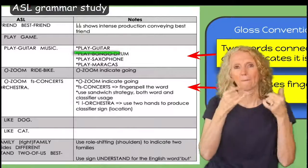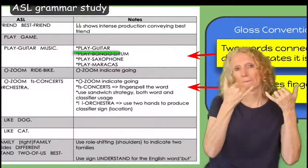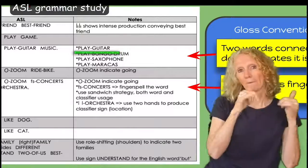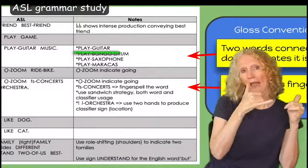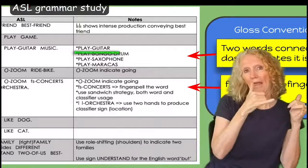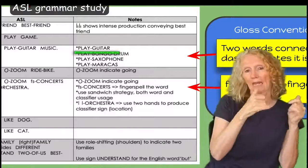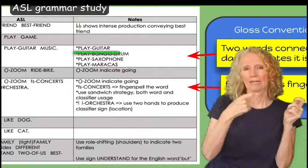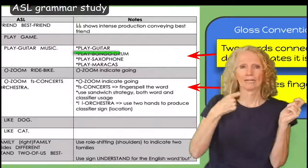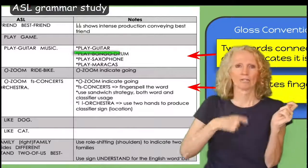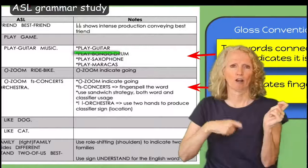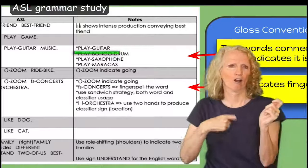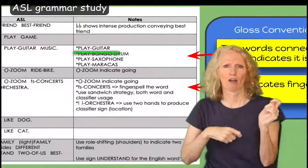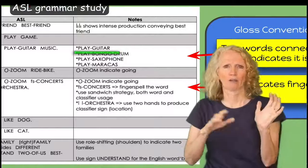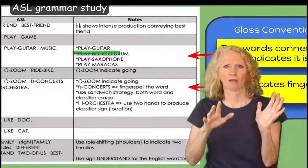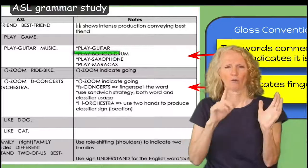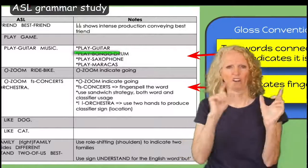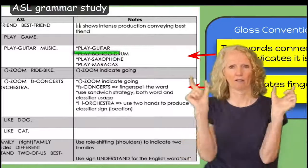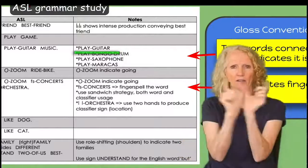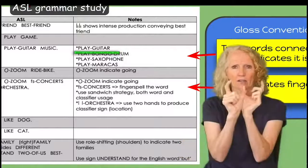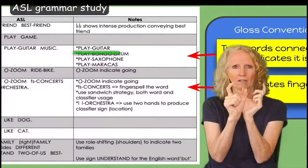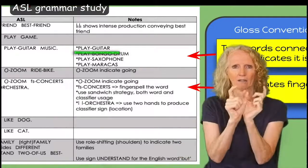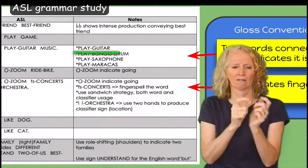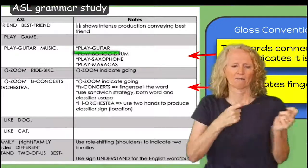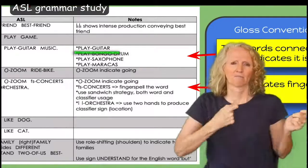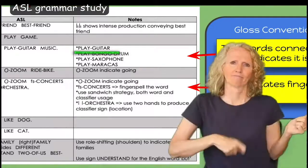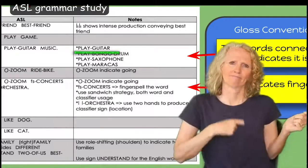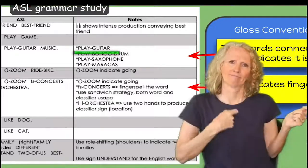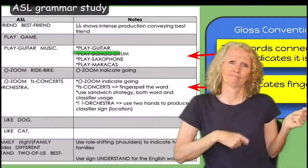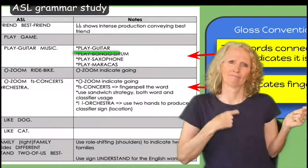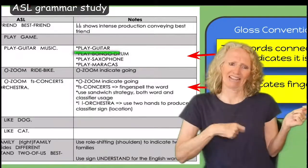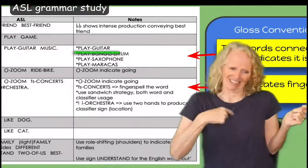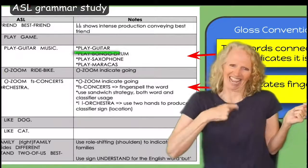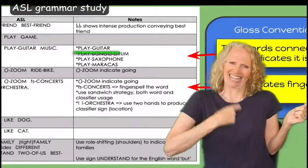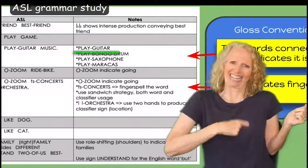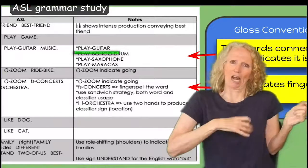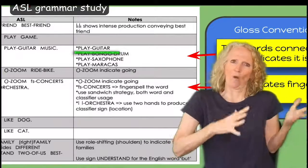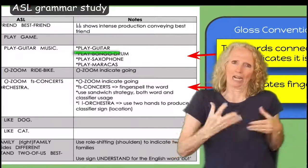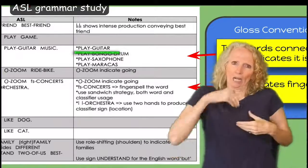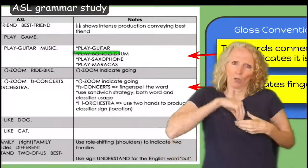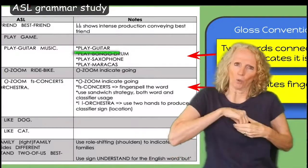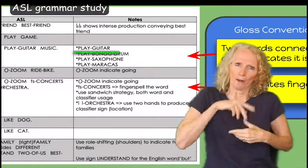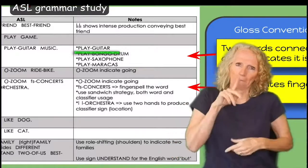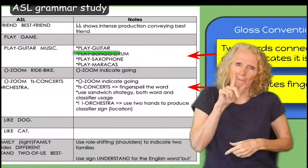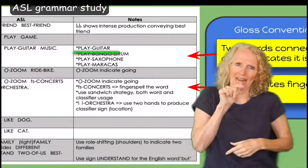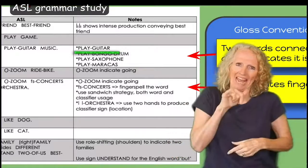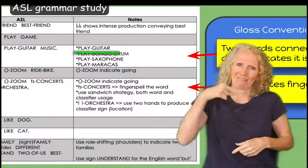one sign you do not sign play separate from guitar